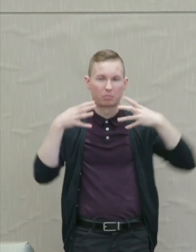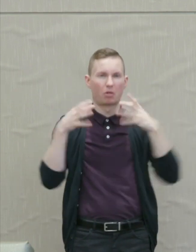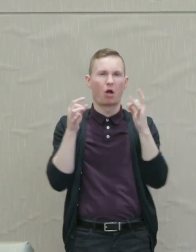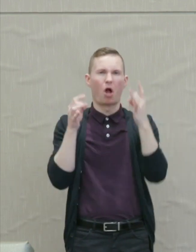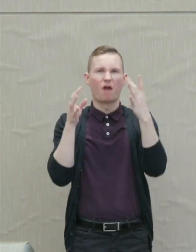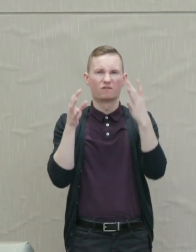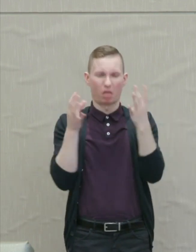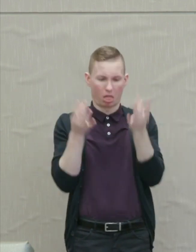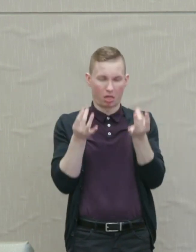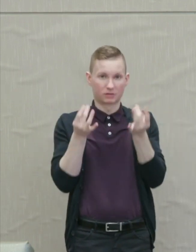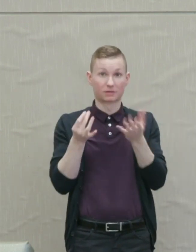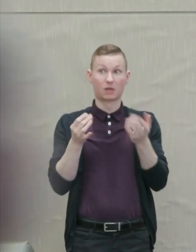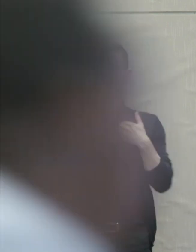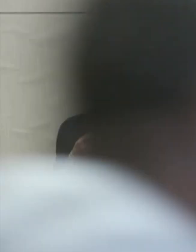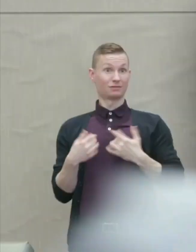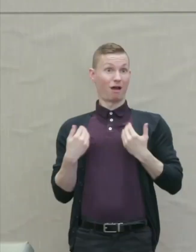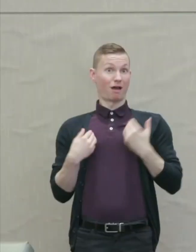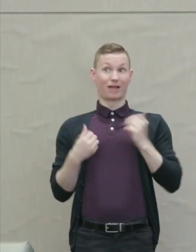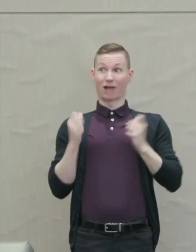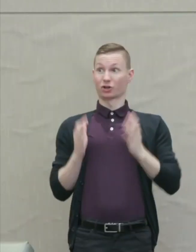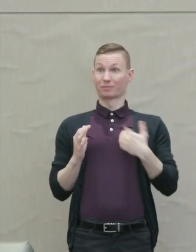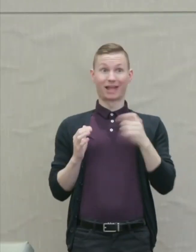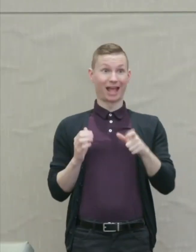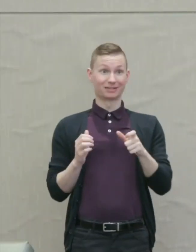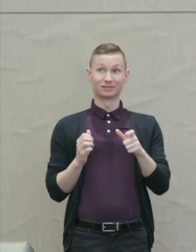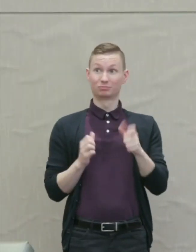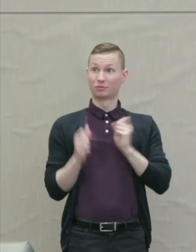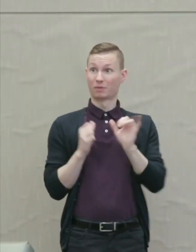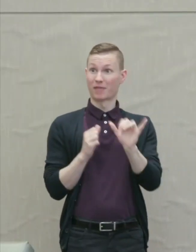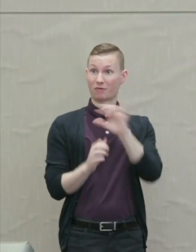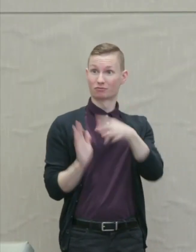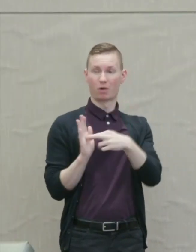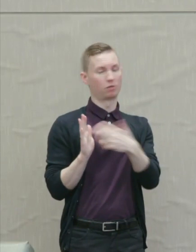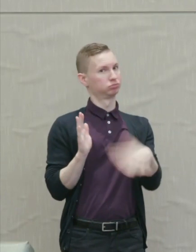Actually as a young actress I had to play one of these, so it was quite challenging.